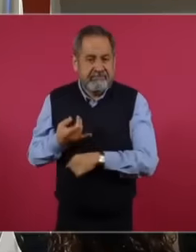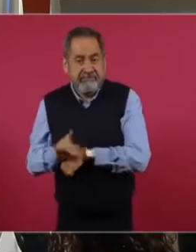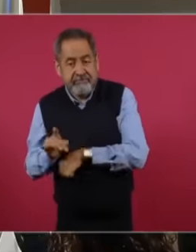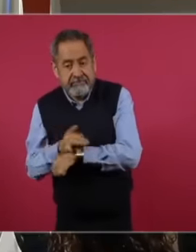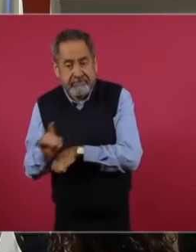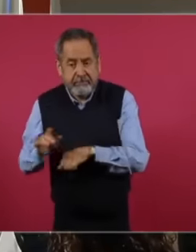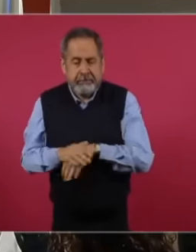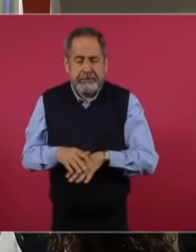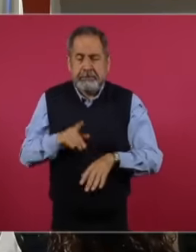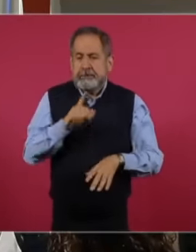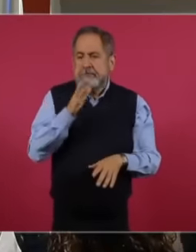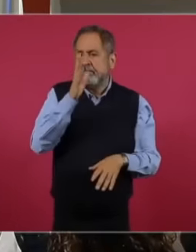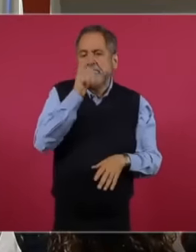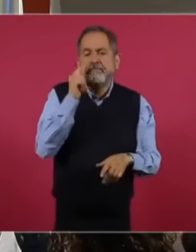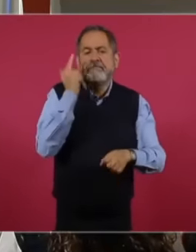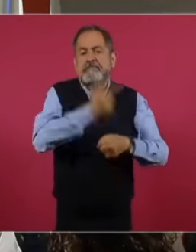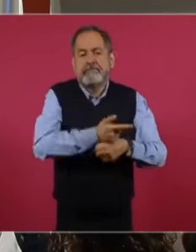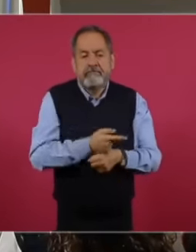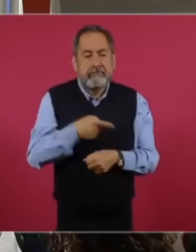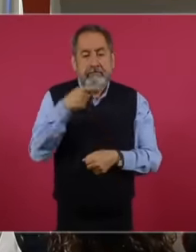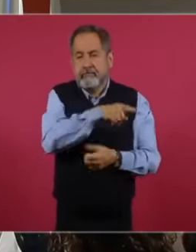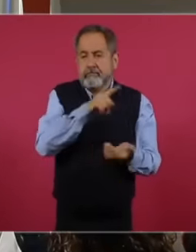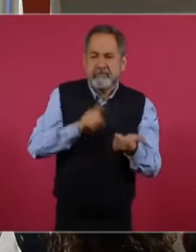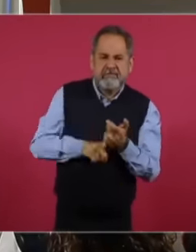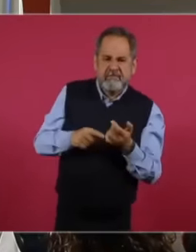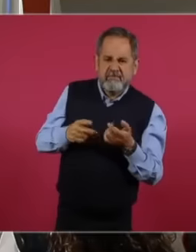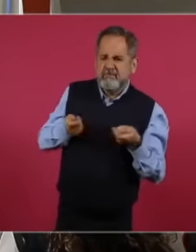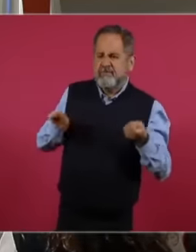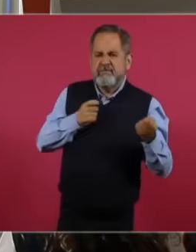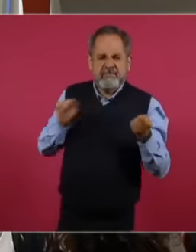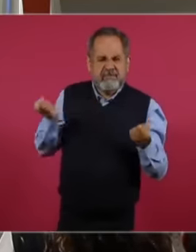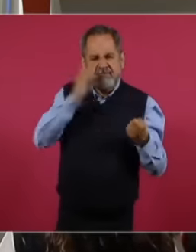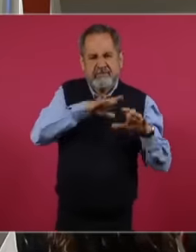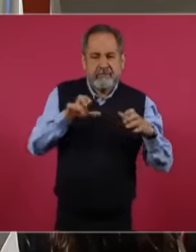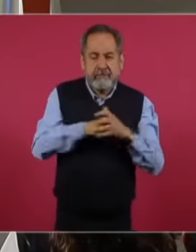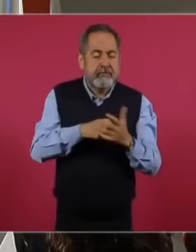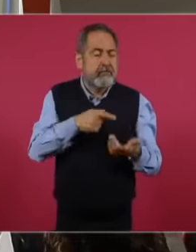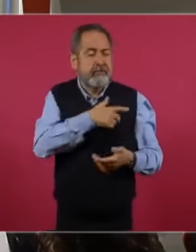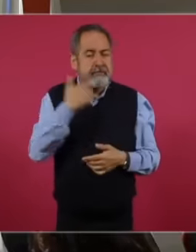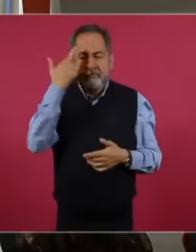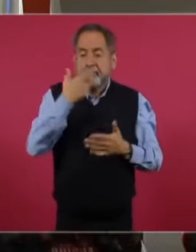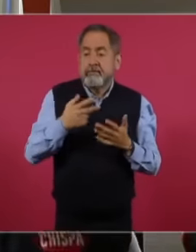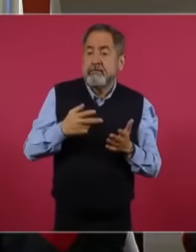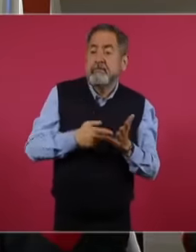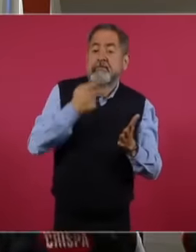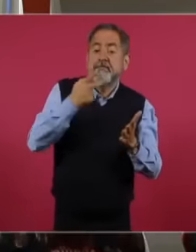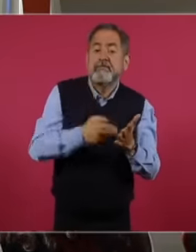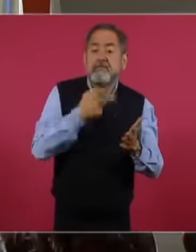that was trying to create a false monopoly through periodic reviews that we do internally